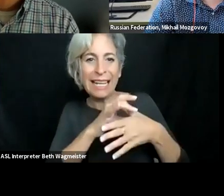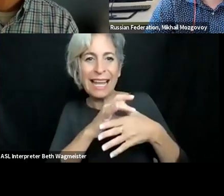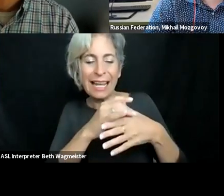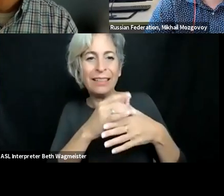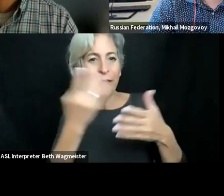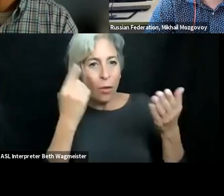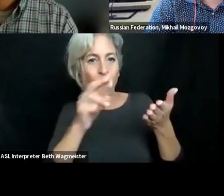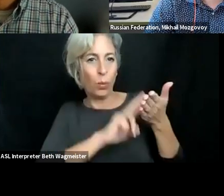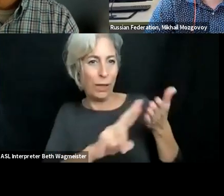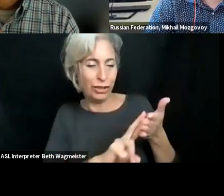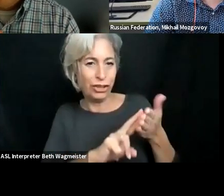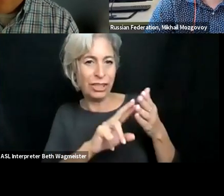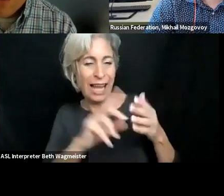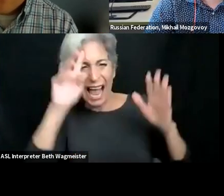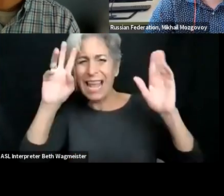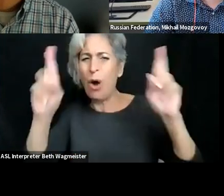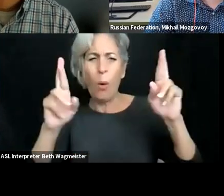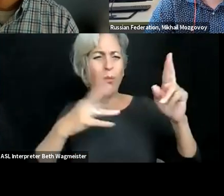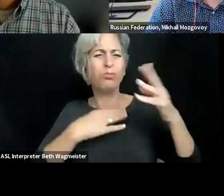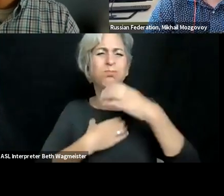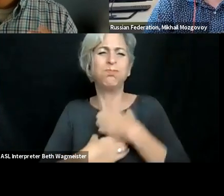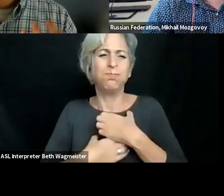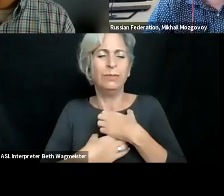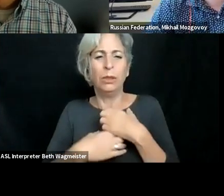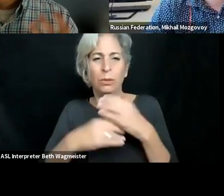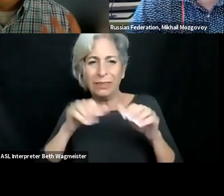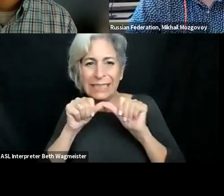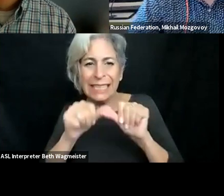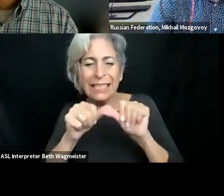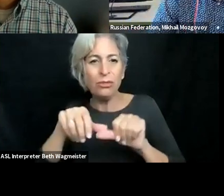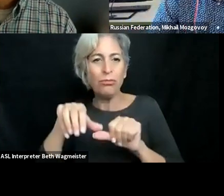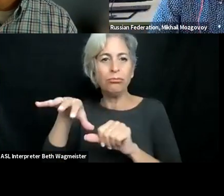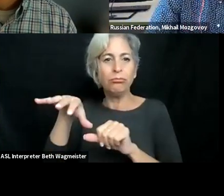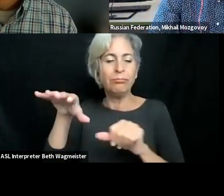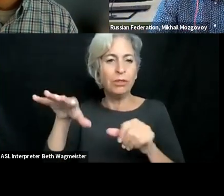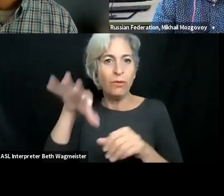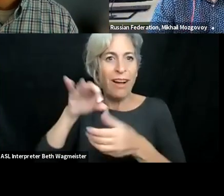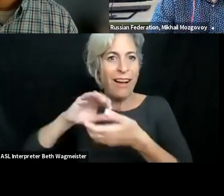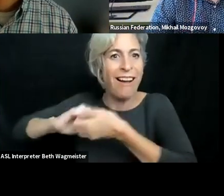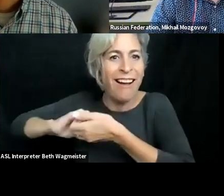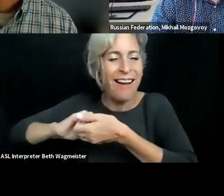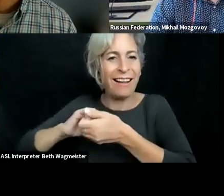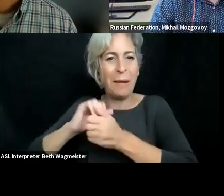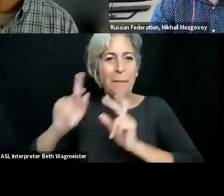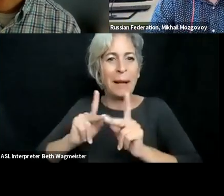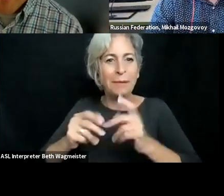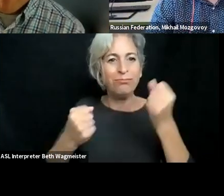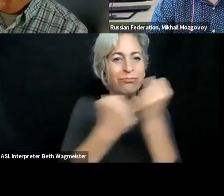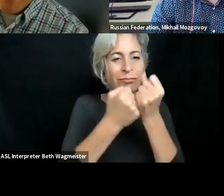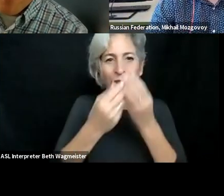have to be to create accessible, easy Tao use to-use content.